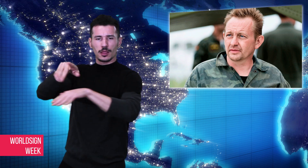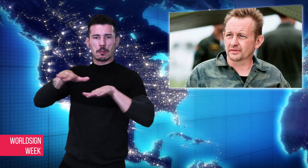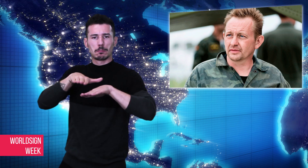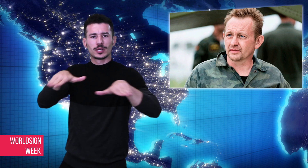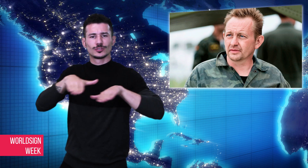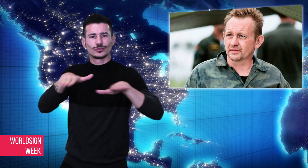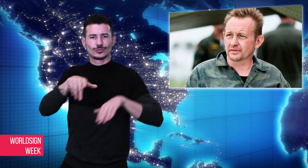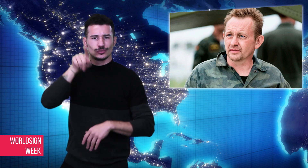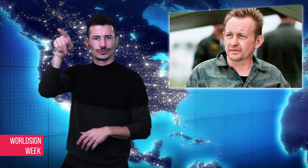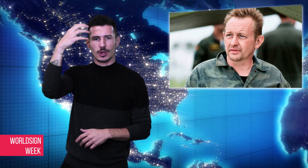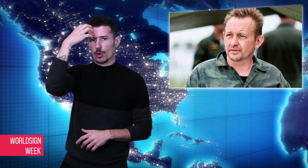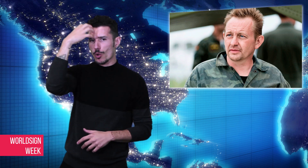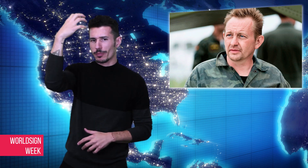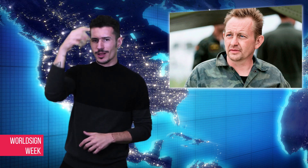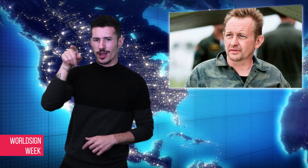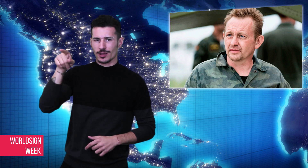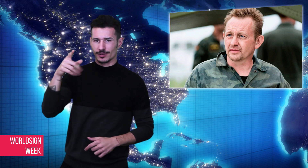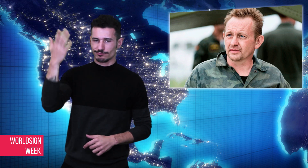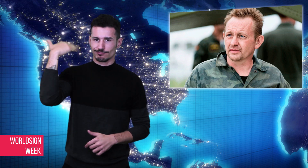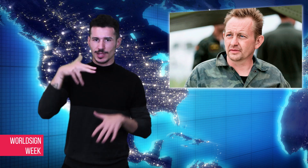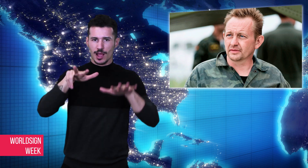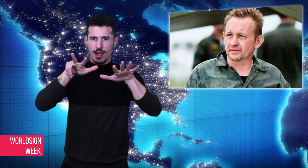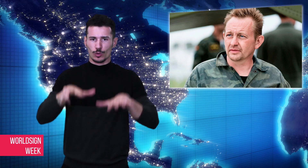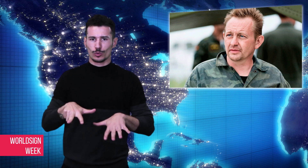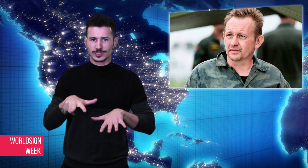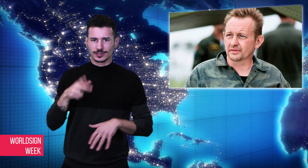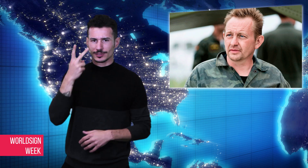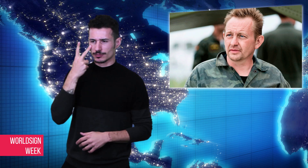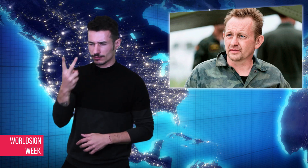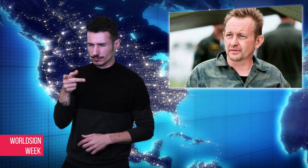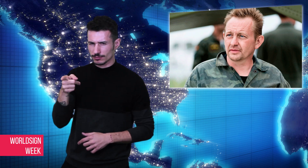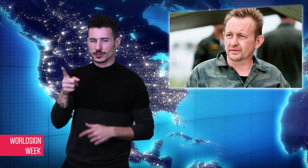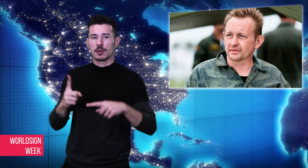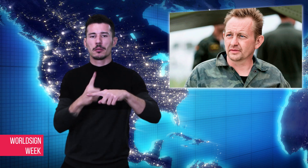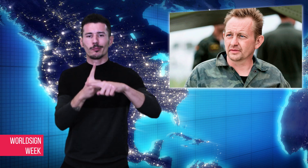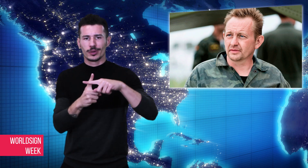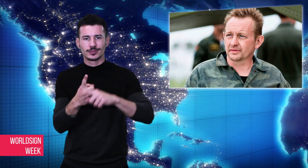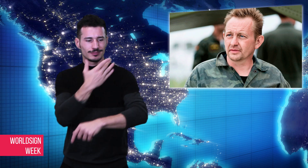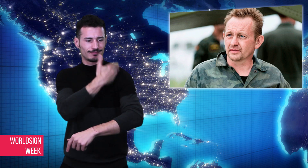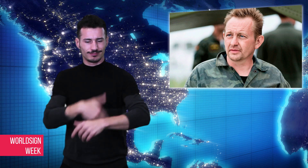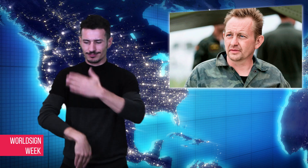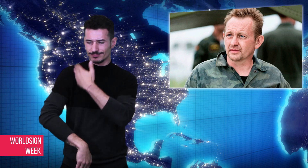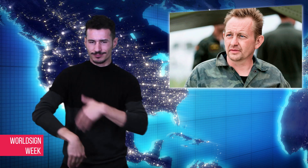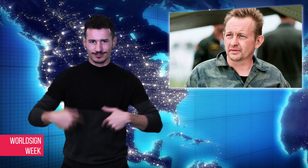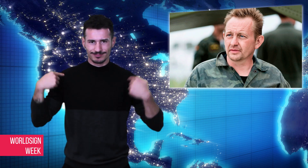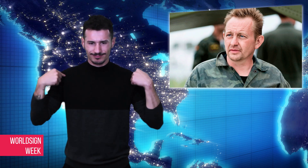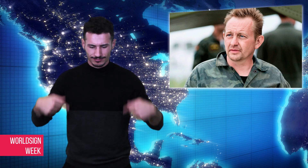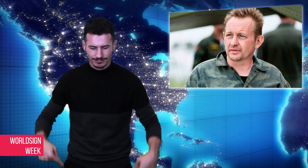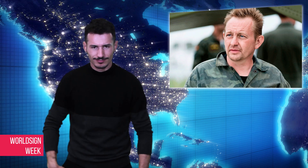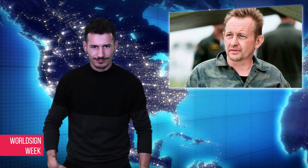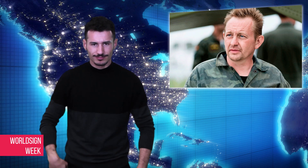bags floating at sea. Madsen had changed his statement twice before -